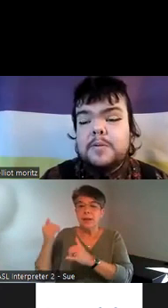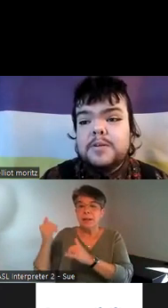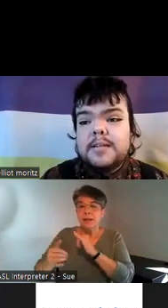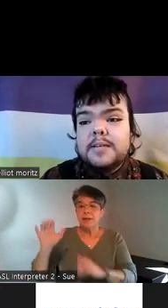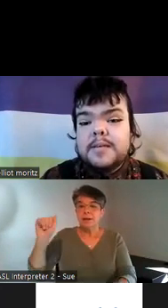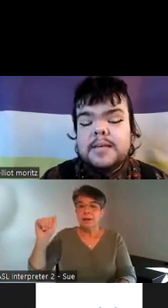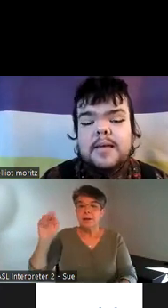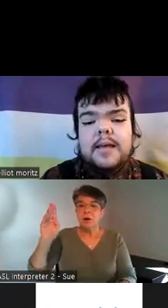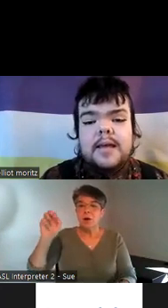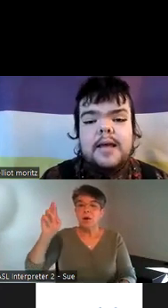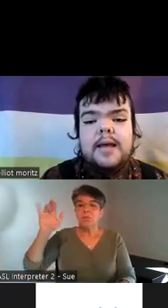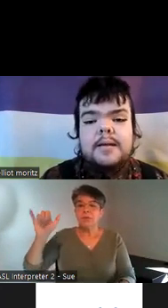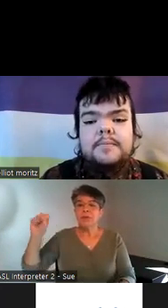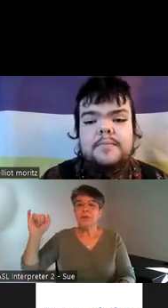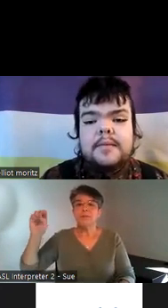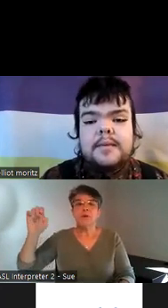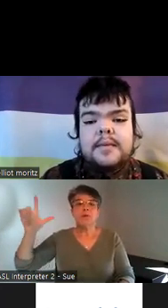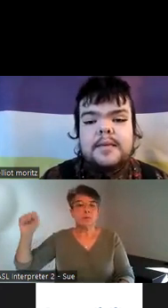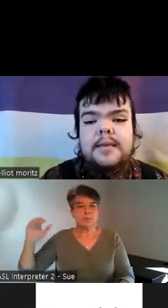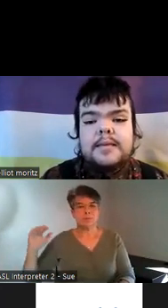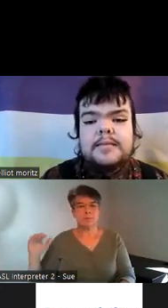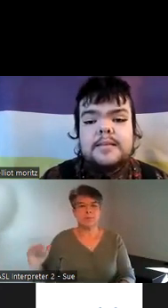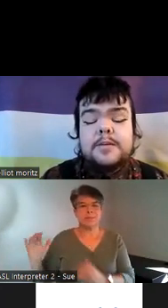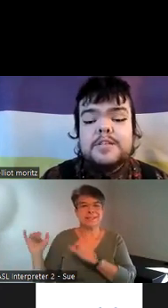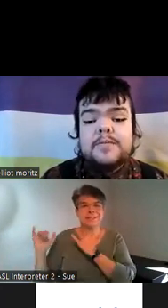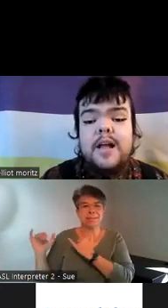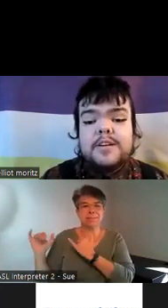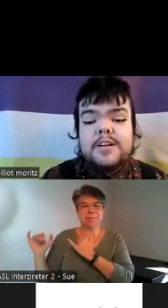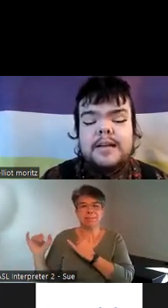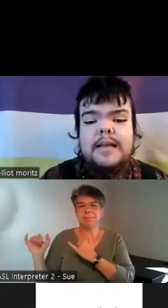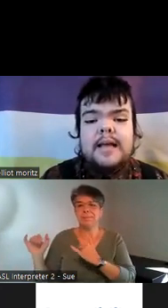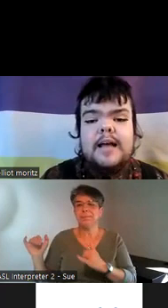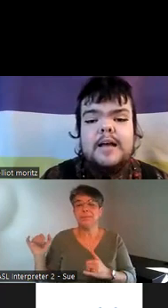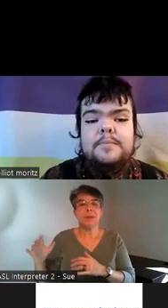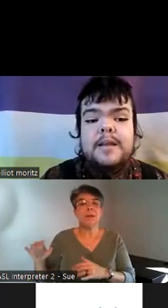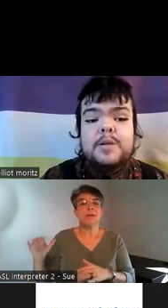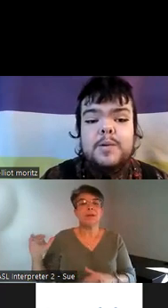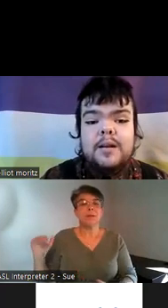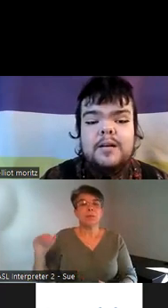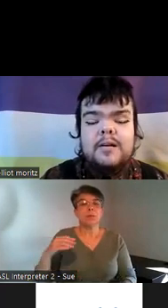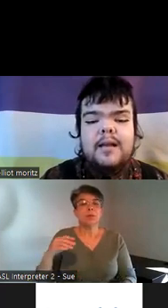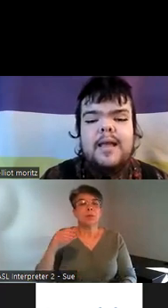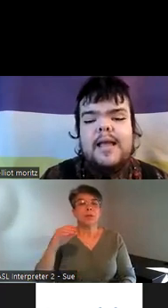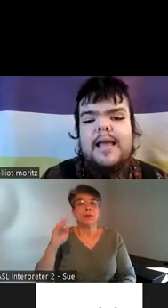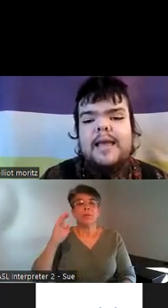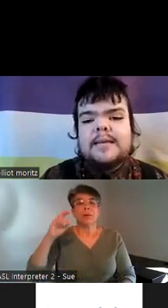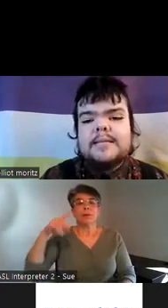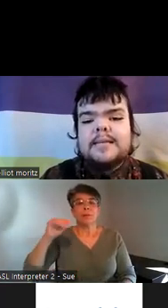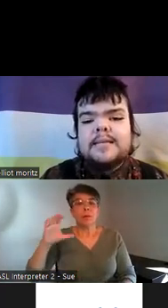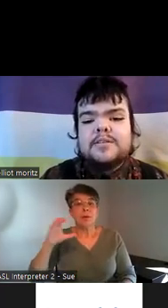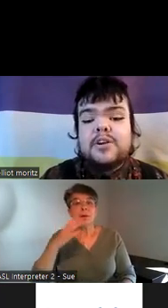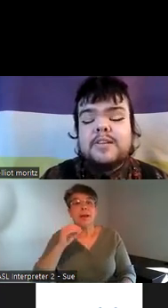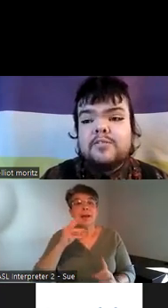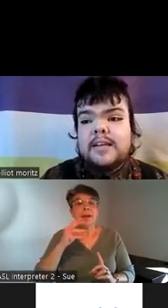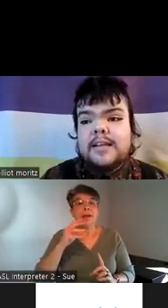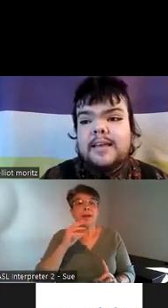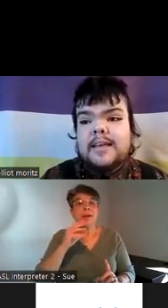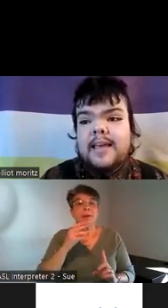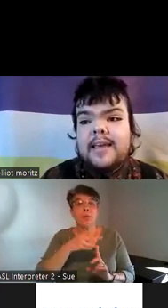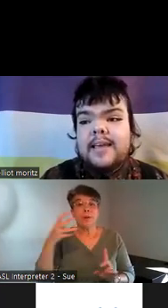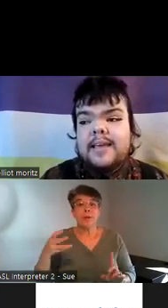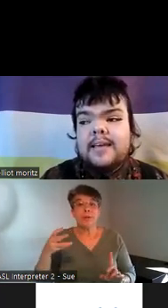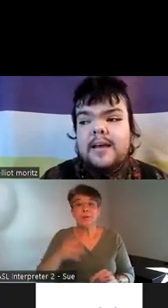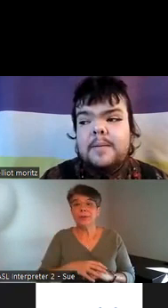little person like me um he is a little person of color um and queer and he's currently creating a